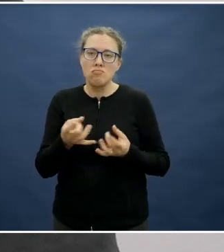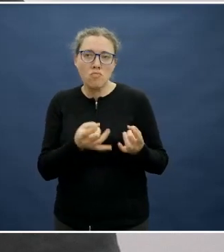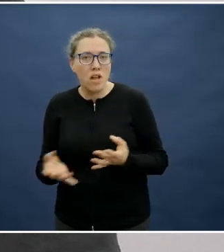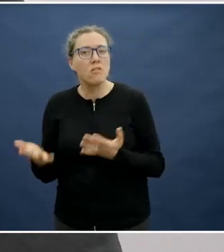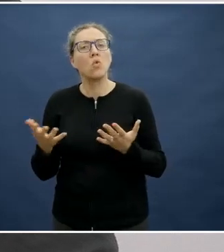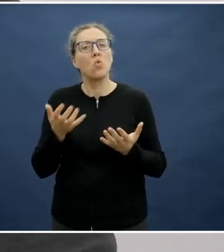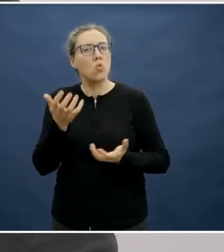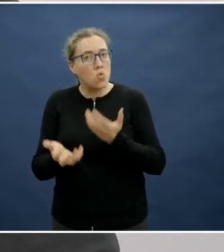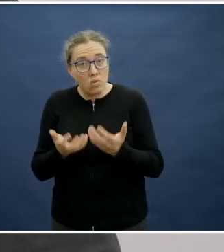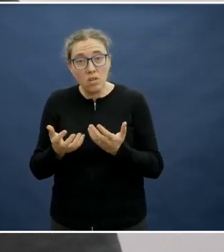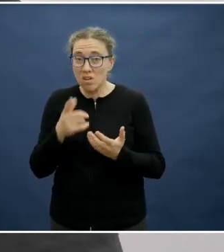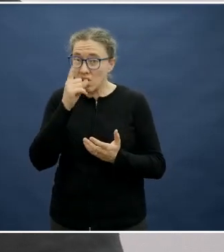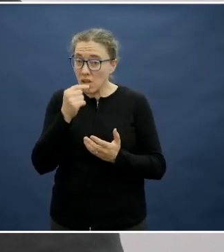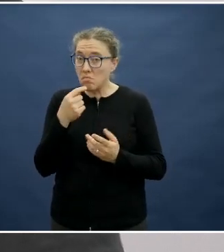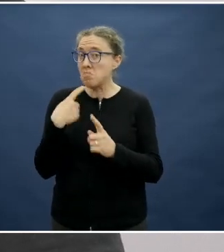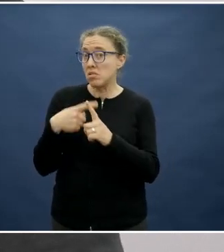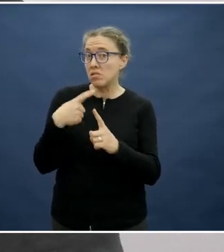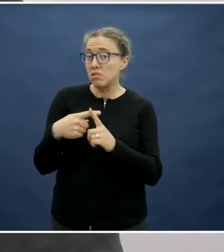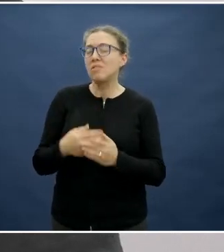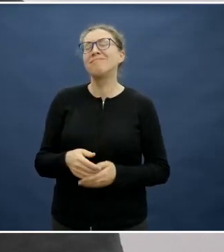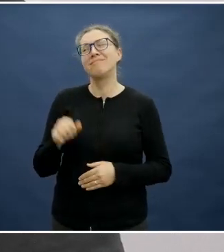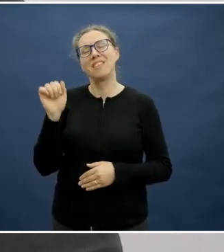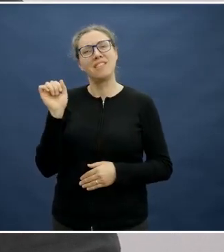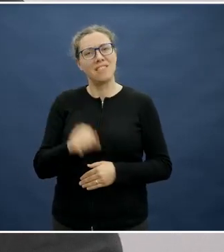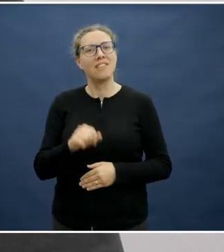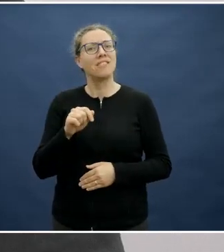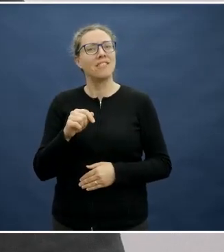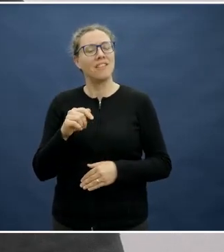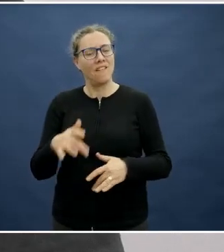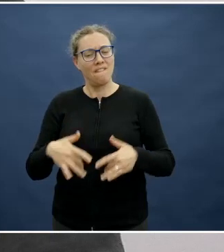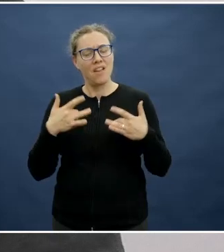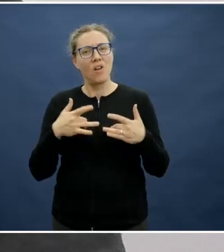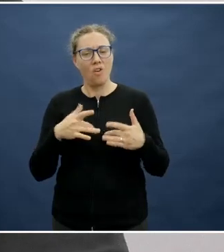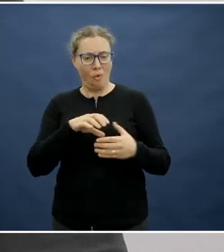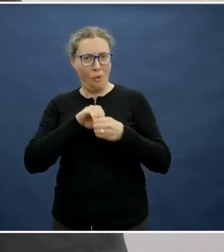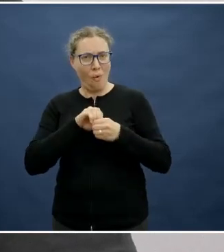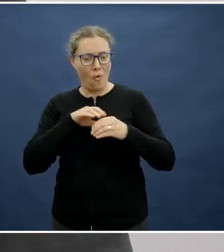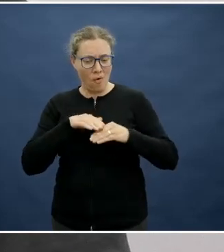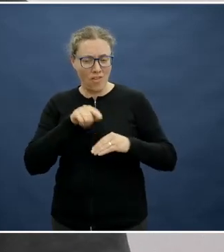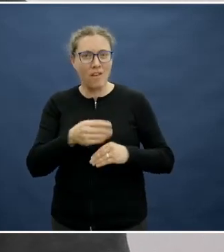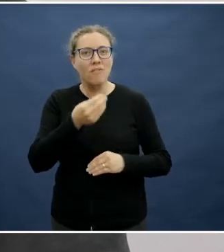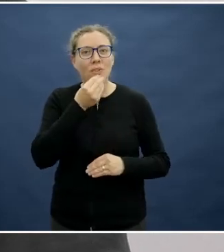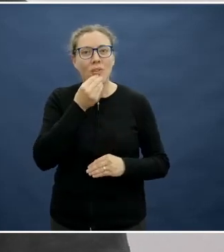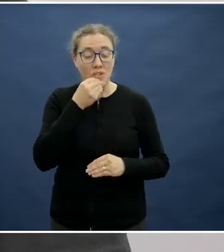Absolutely. There's a sense of ownership, a sense of "I was involved in this and I want to see it